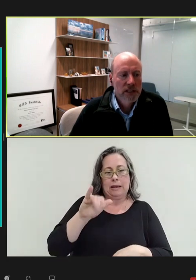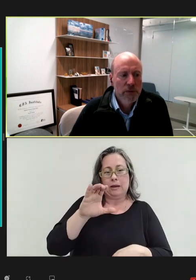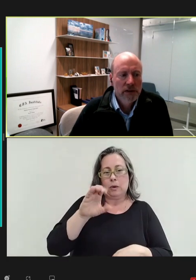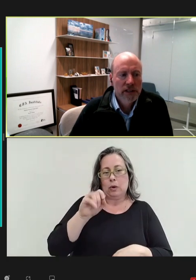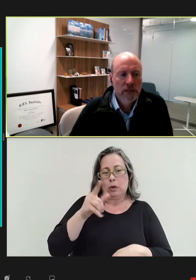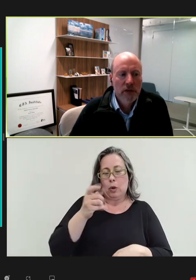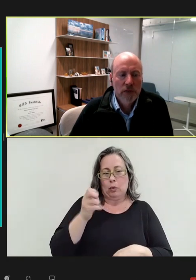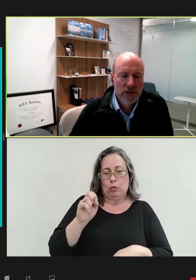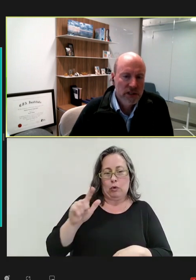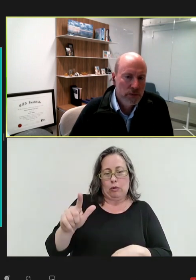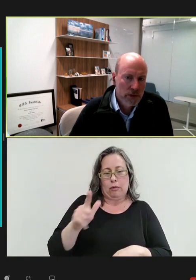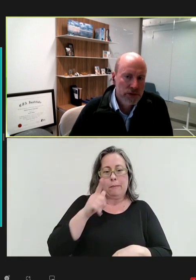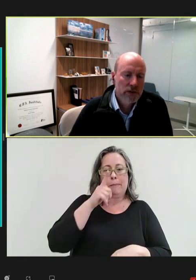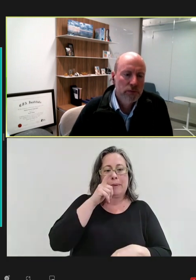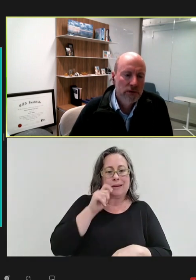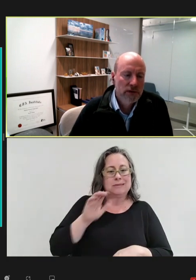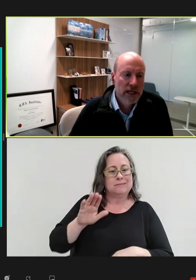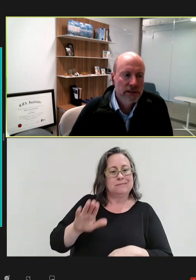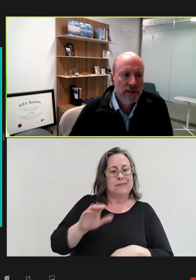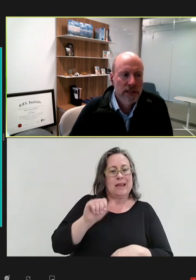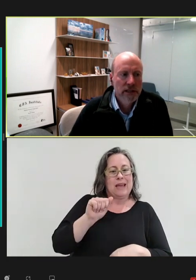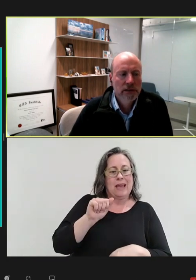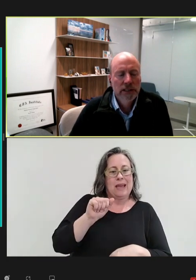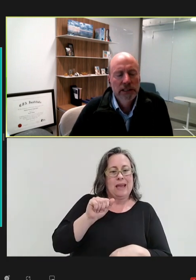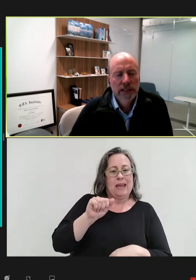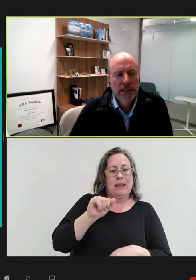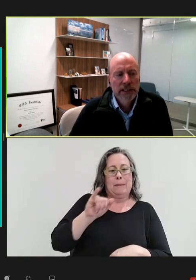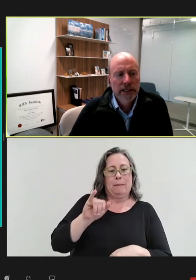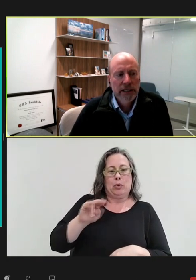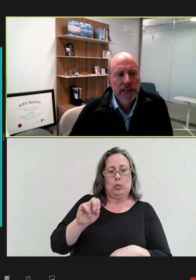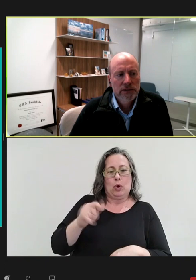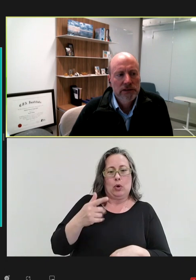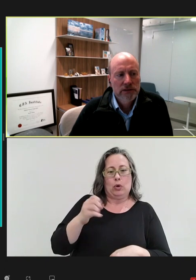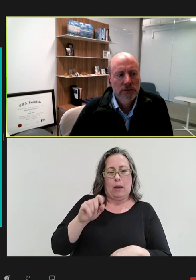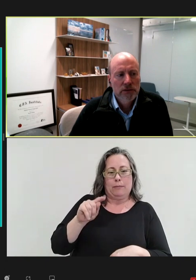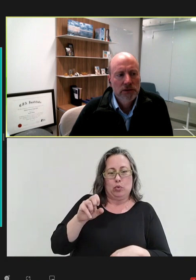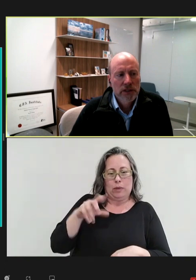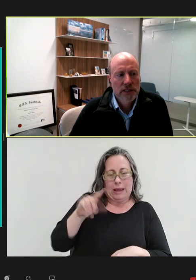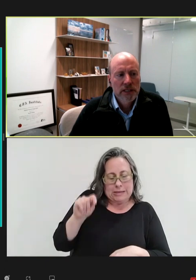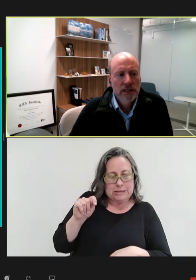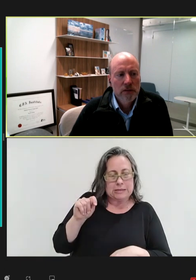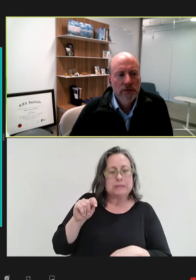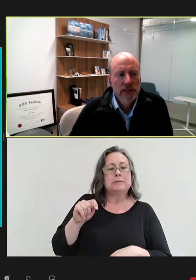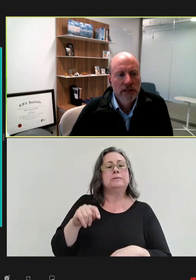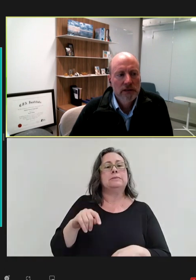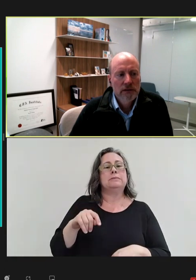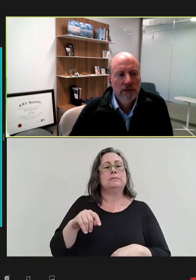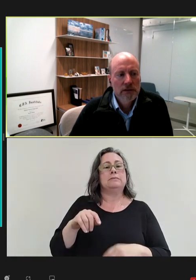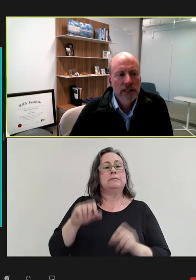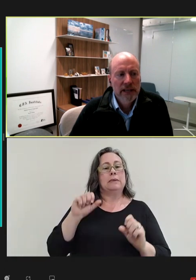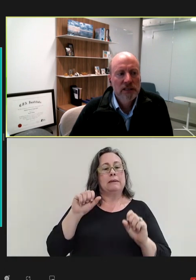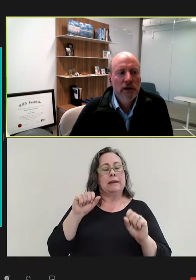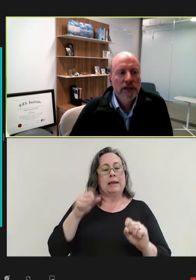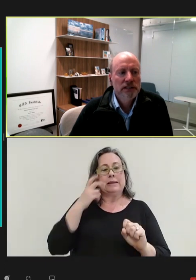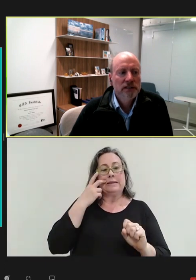typically in a post-exposure prophylactic setting. And you can see some of the antibodies,